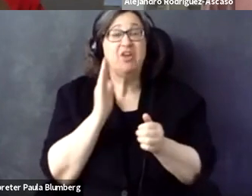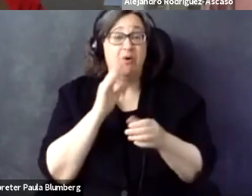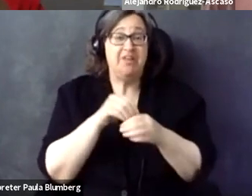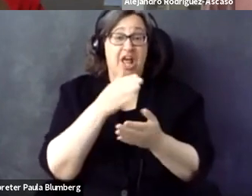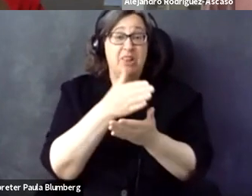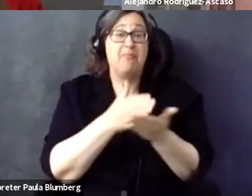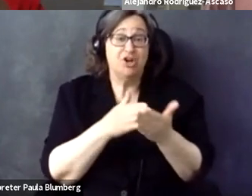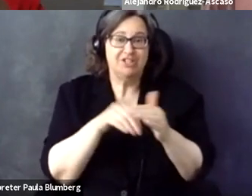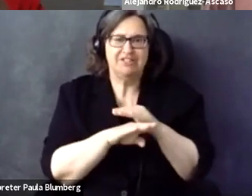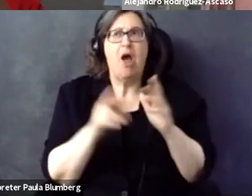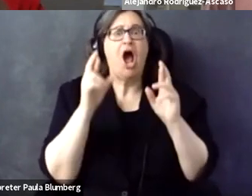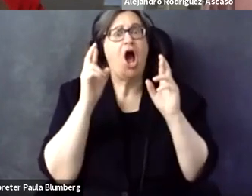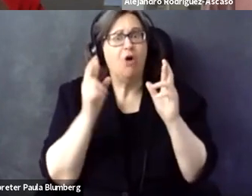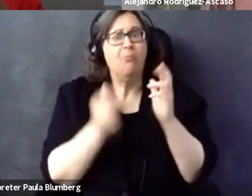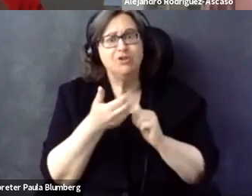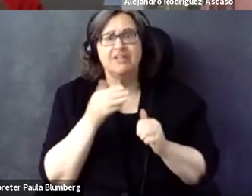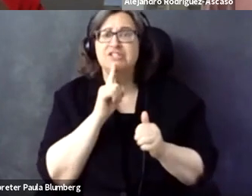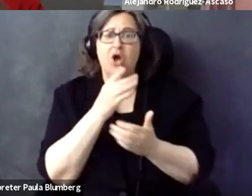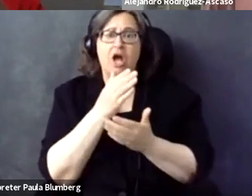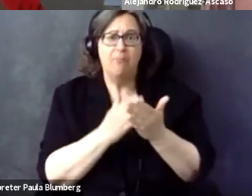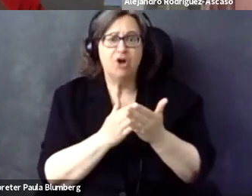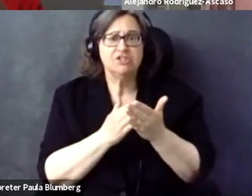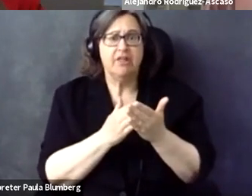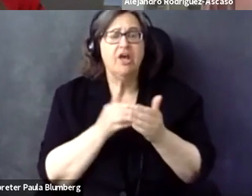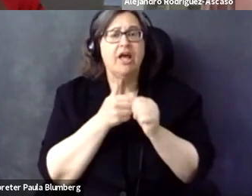and obviously on the record as we are recording, I would expect everything